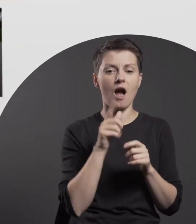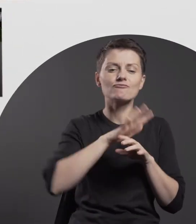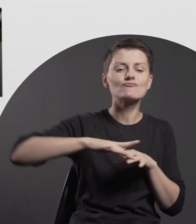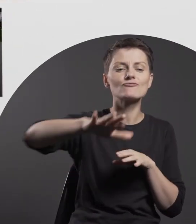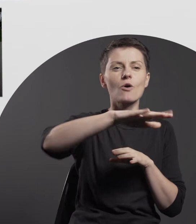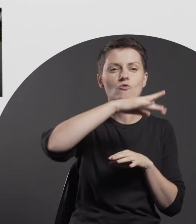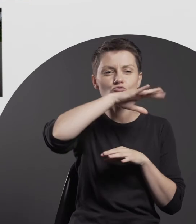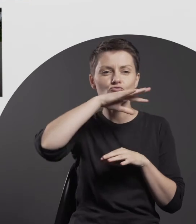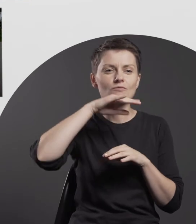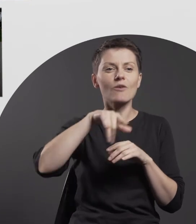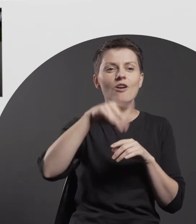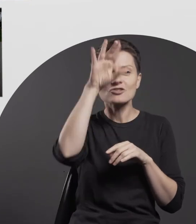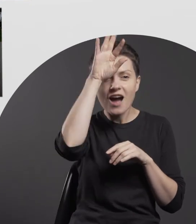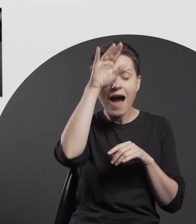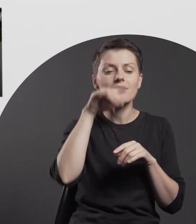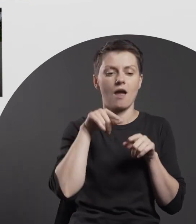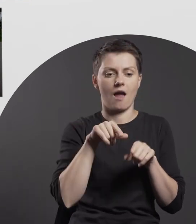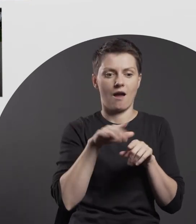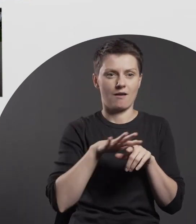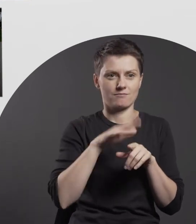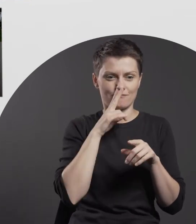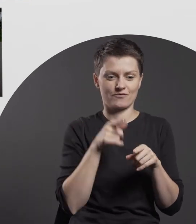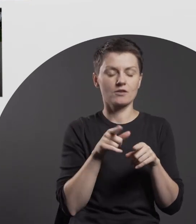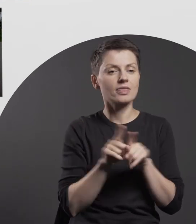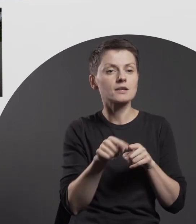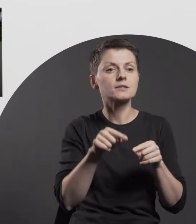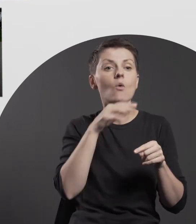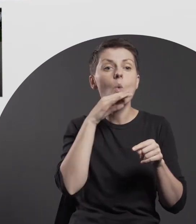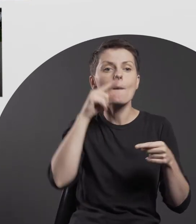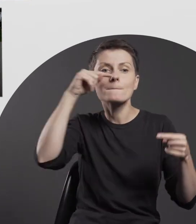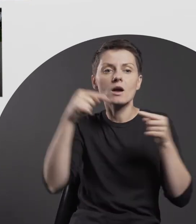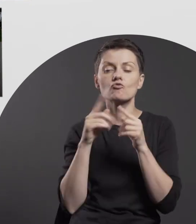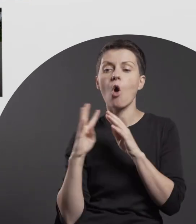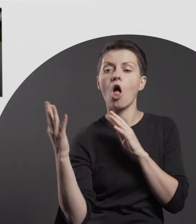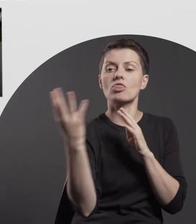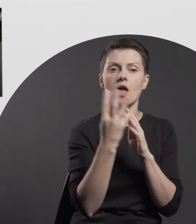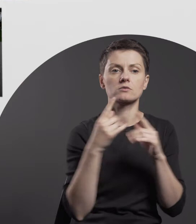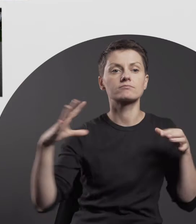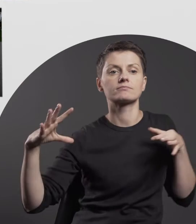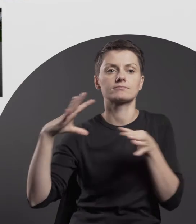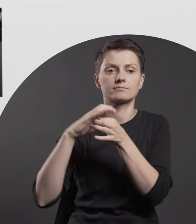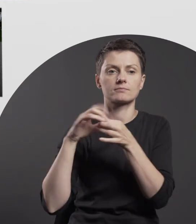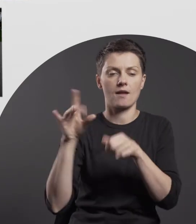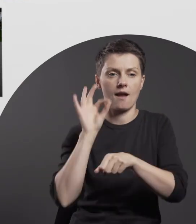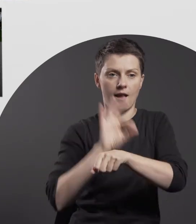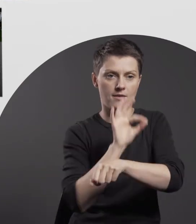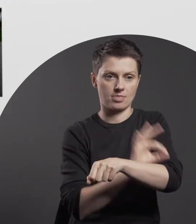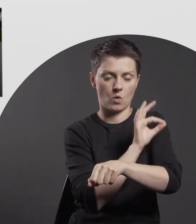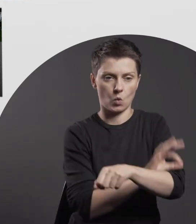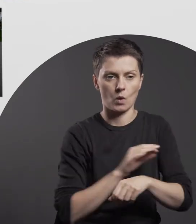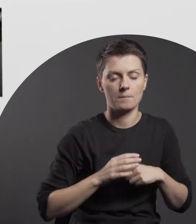which made the painted elements appear more conspicuous but simultaneously they organically blended in with the surroundings.